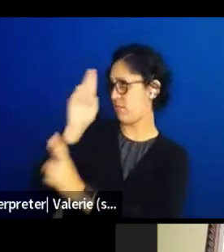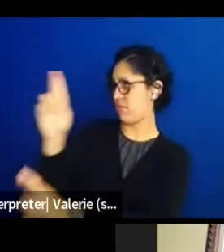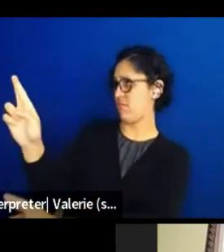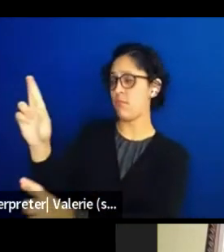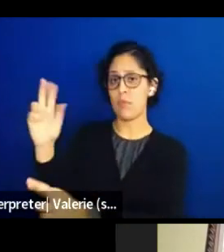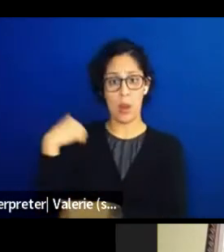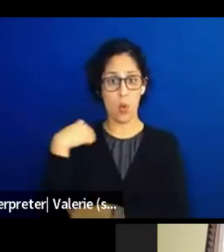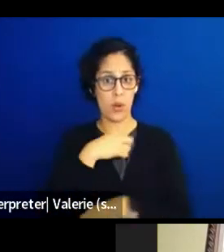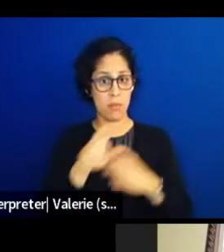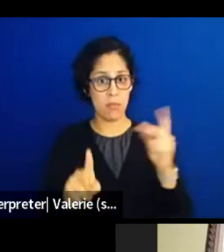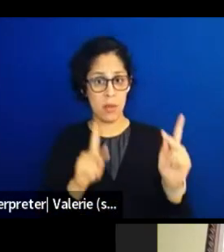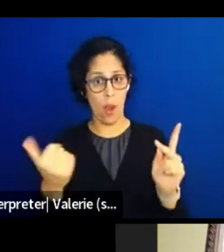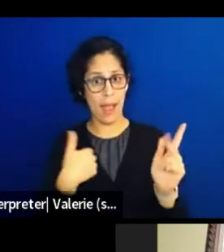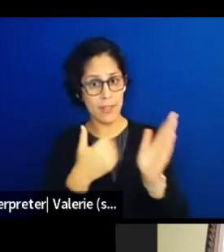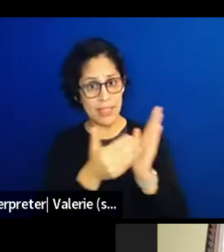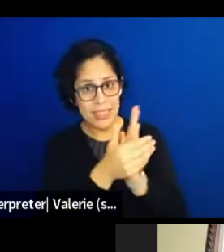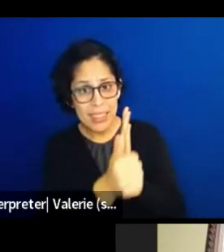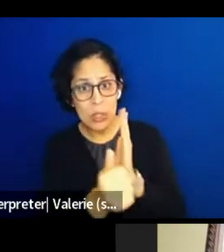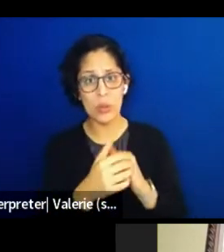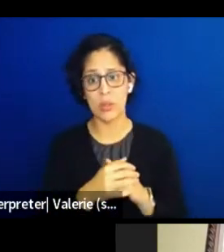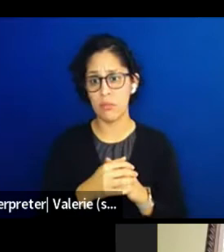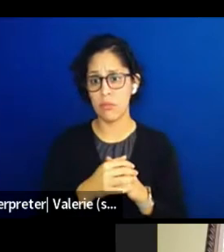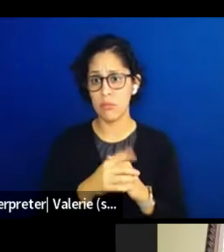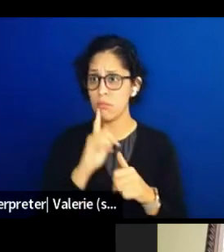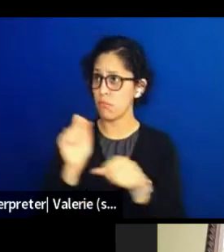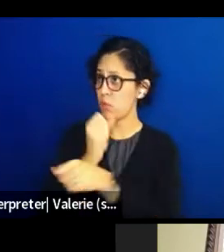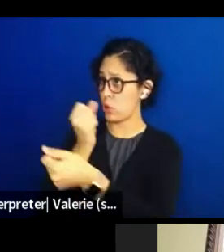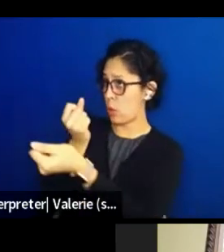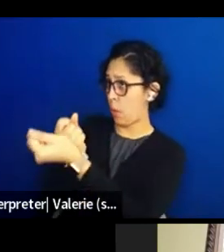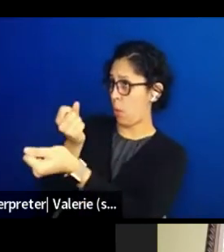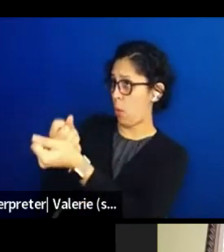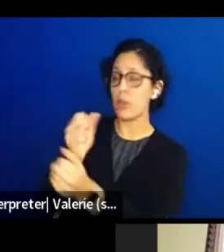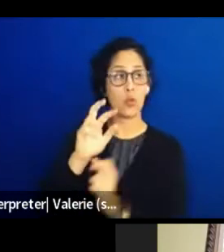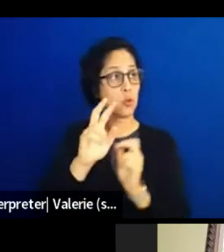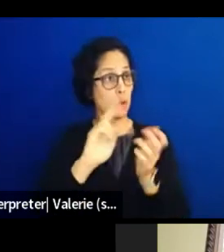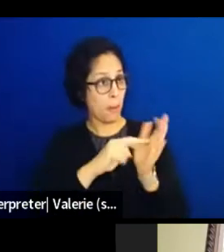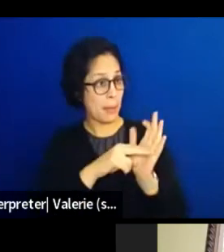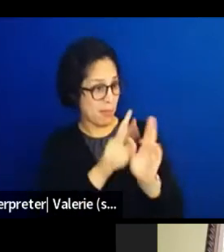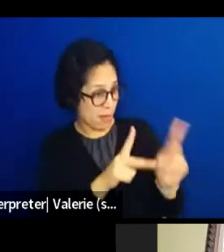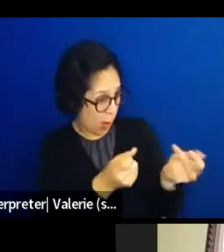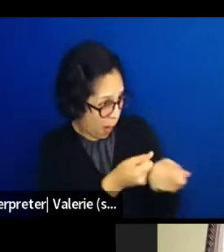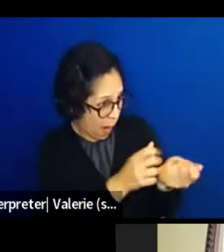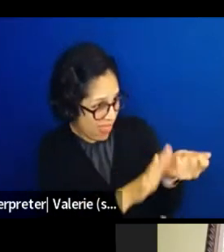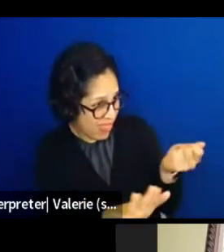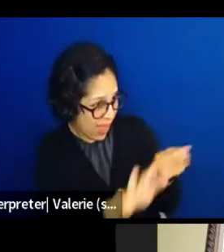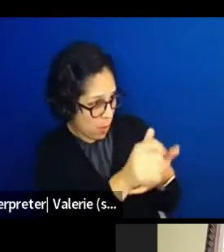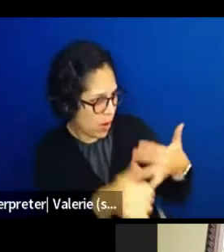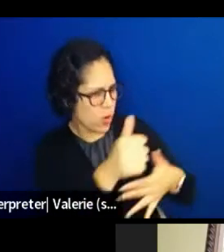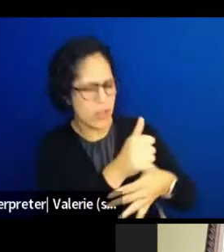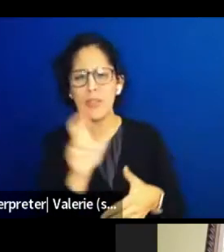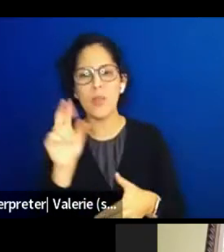So it's not about supporting people in their priorities, but what can we do to support the overall circle.